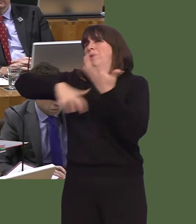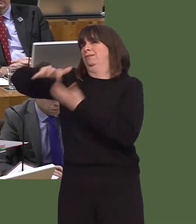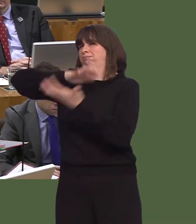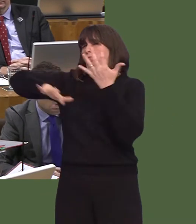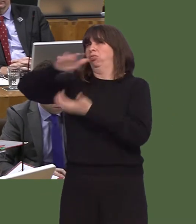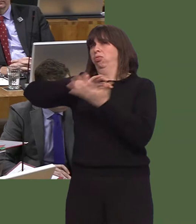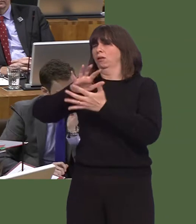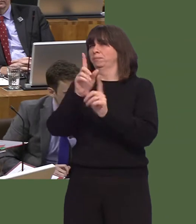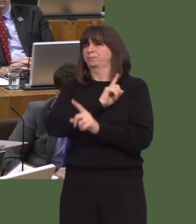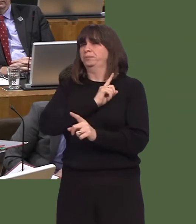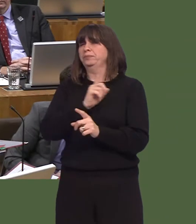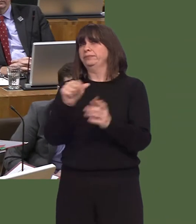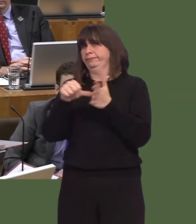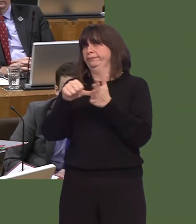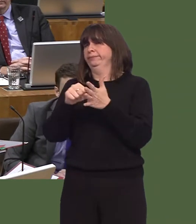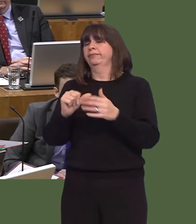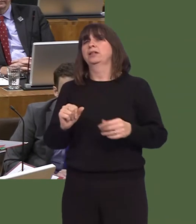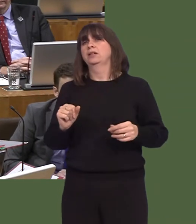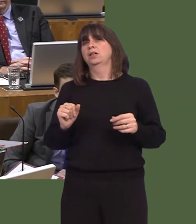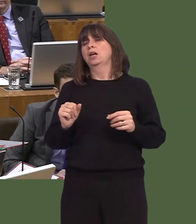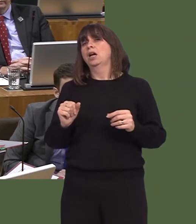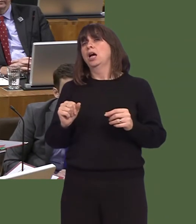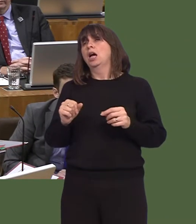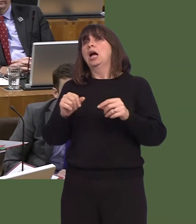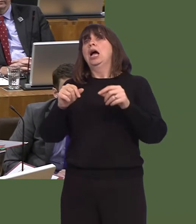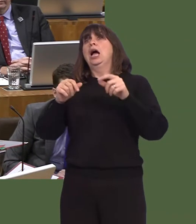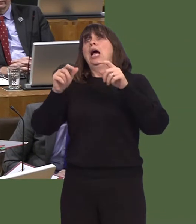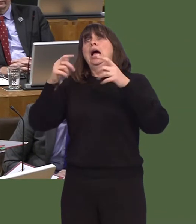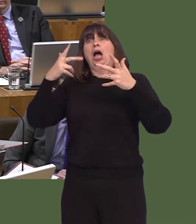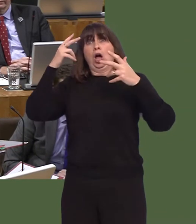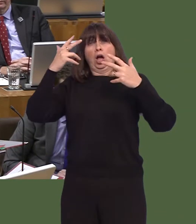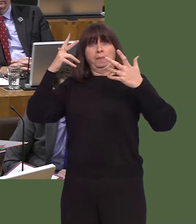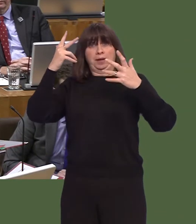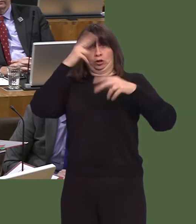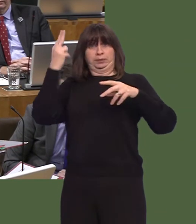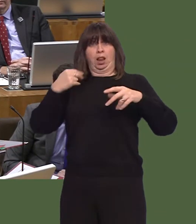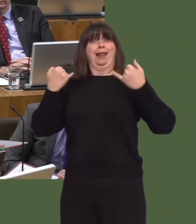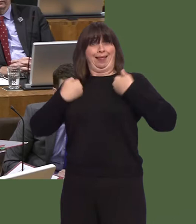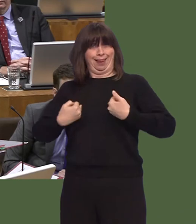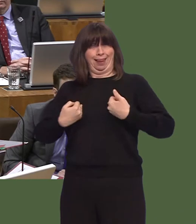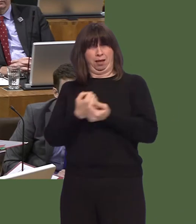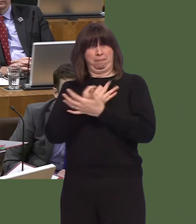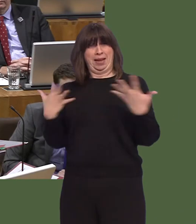It's hugely important not in terms of looking at beds, but in terms of getting people out of hospital when they're ready and that's why, of course, it's hugely important that